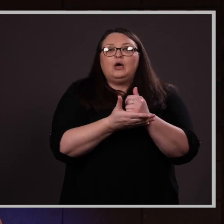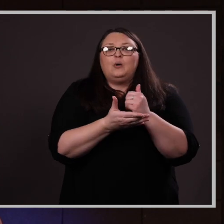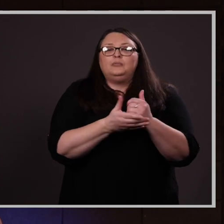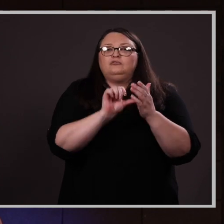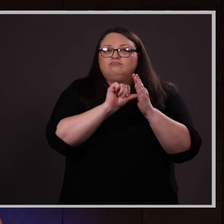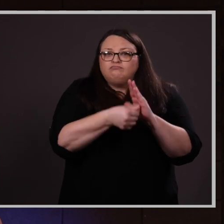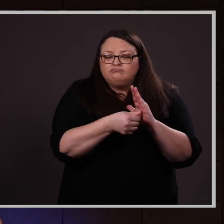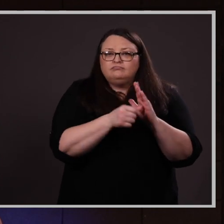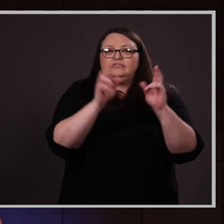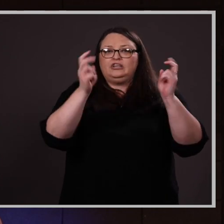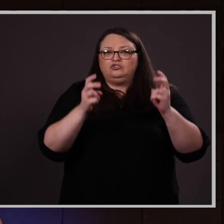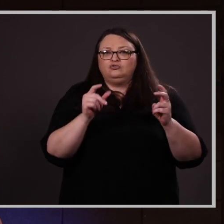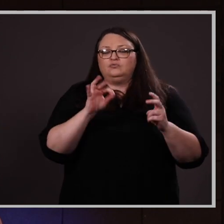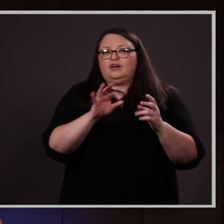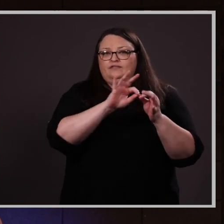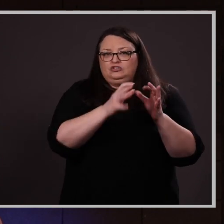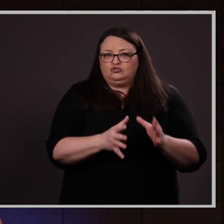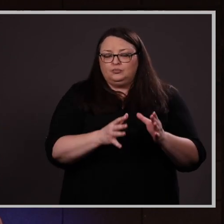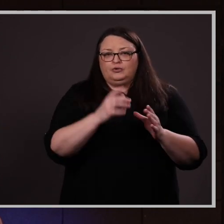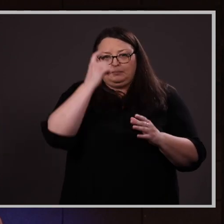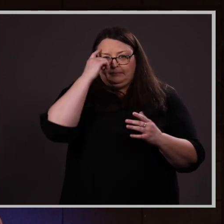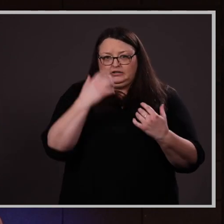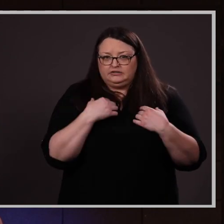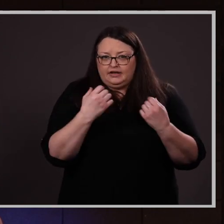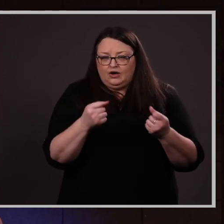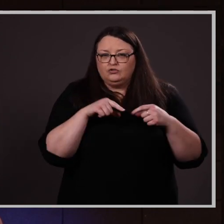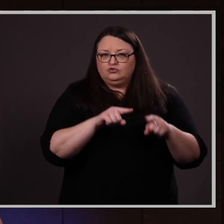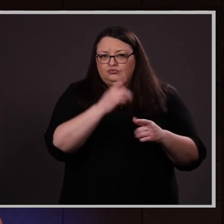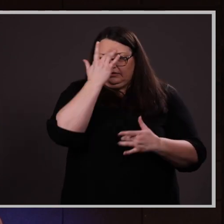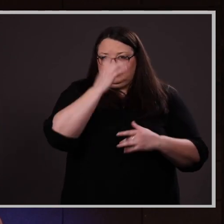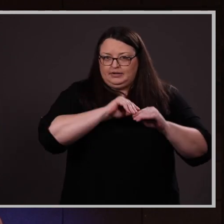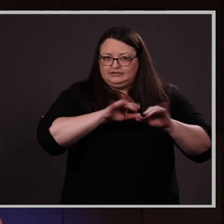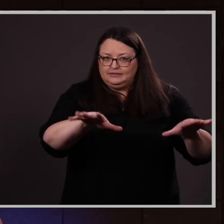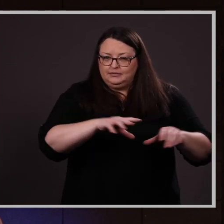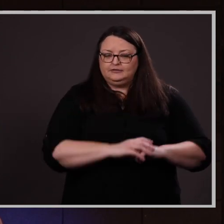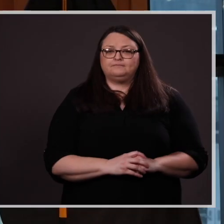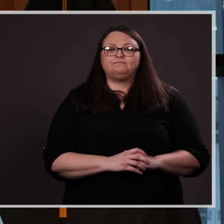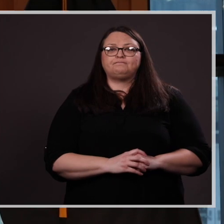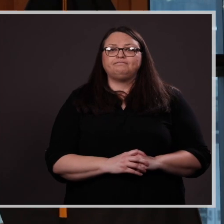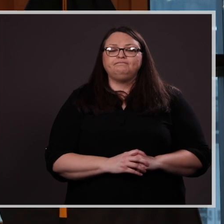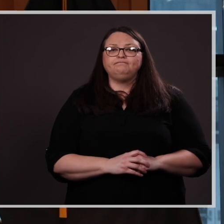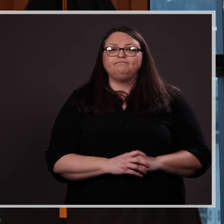to highlight the issue of interpreter mental health during the pandemic.